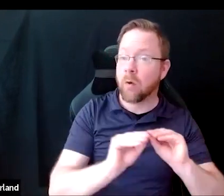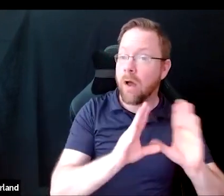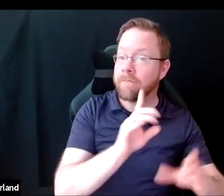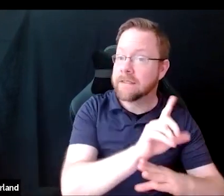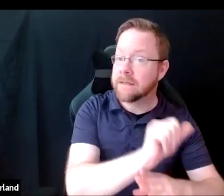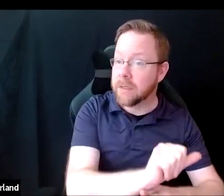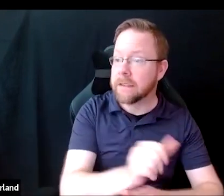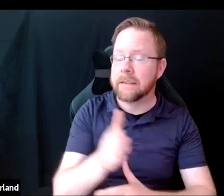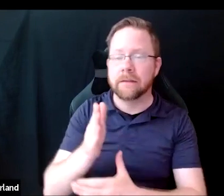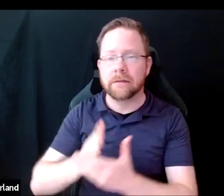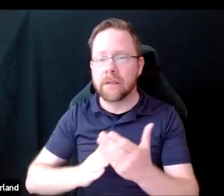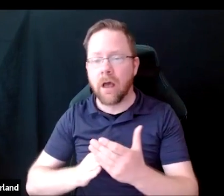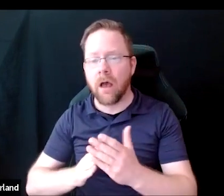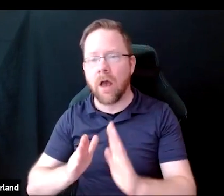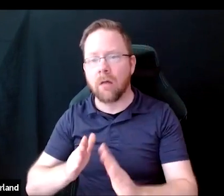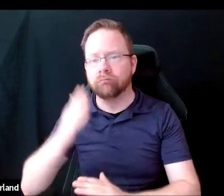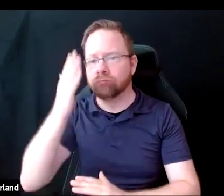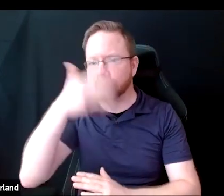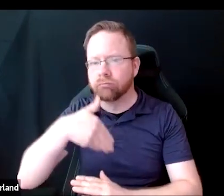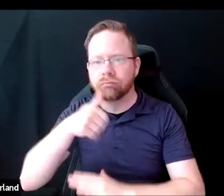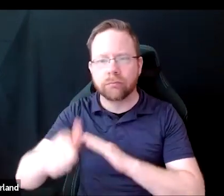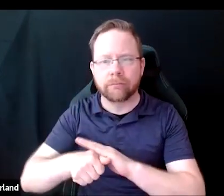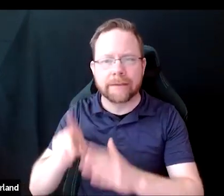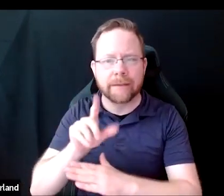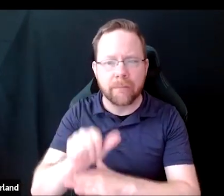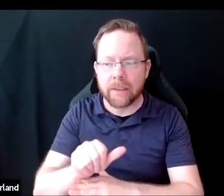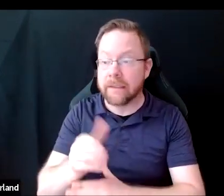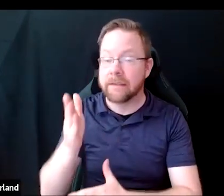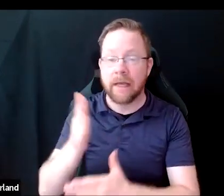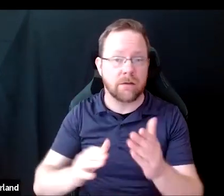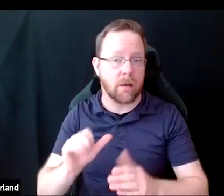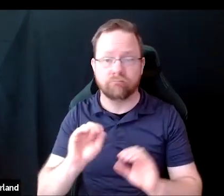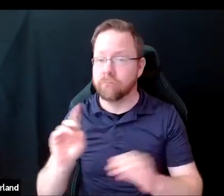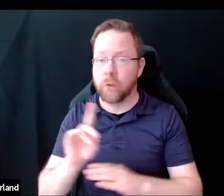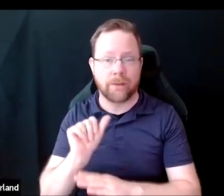Some have non-obvious disabilities and others do not have disabilities.